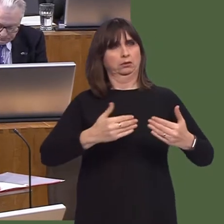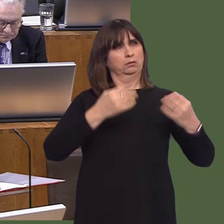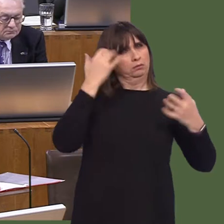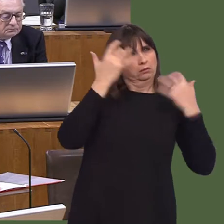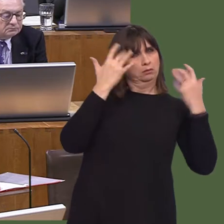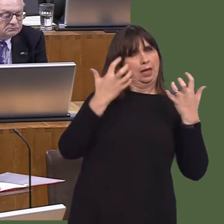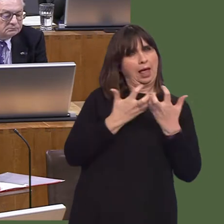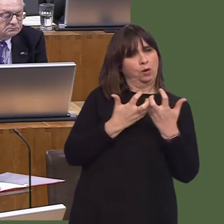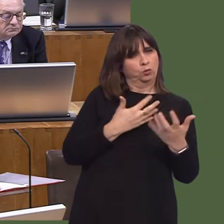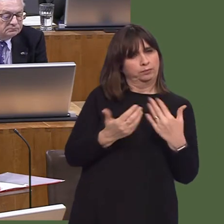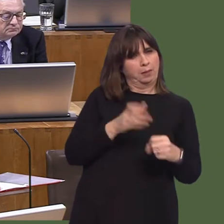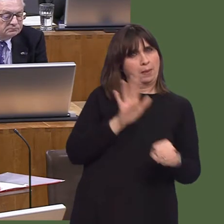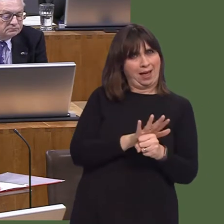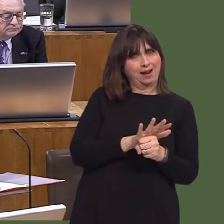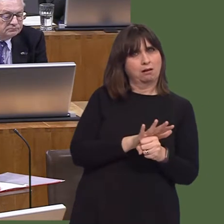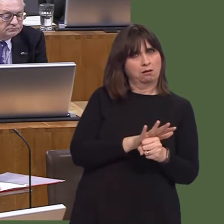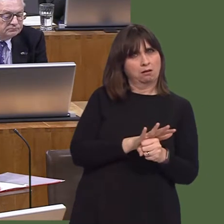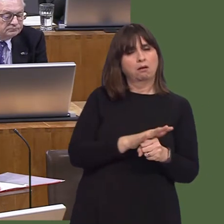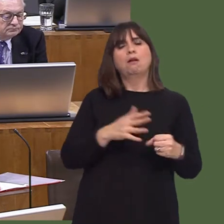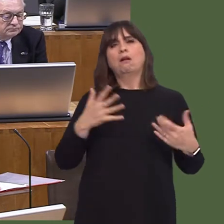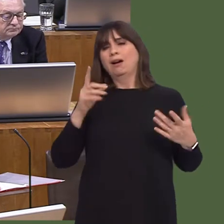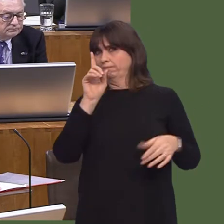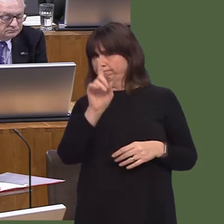Andrew RT Davies AM: First Minister, you raise the issue about wages.